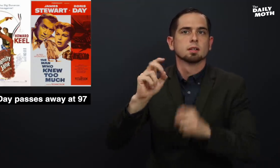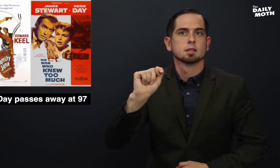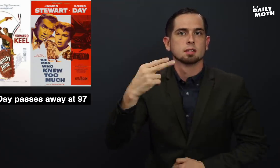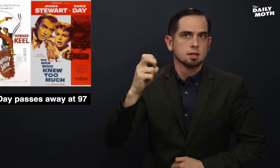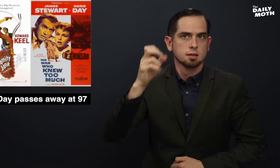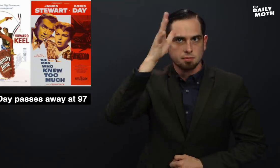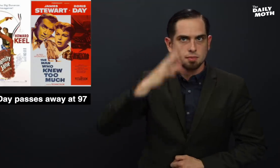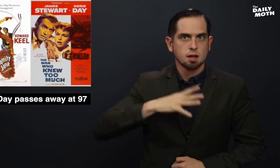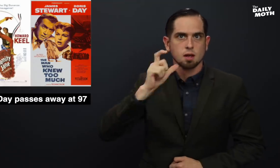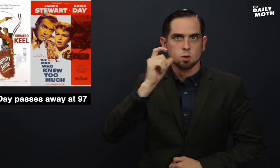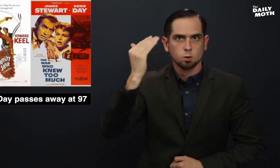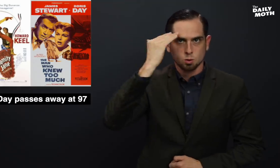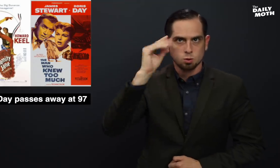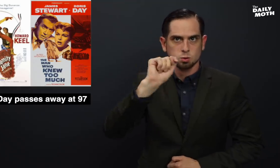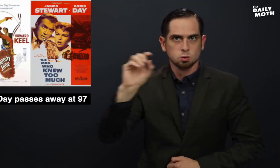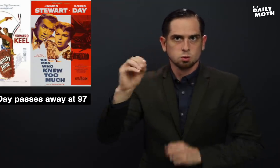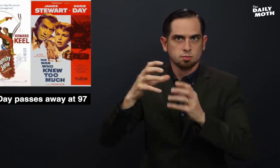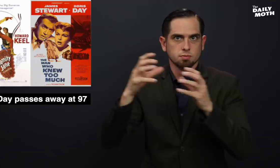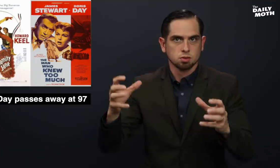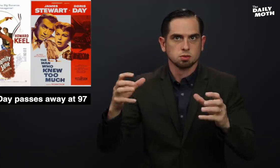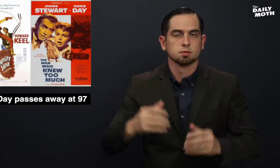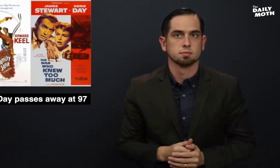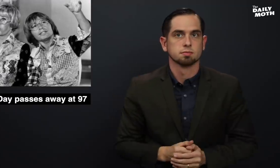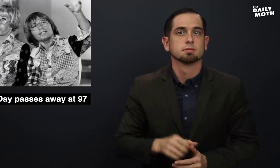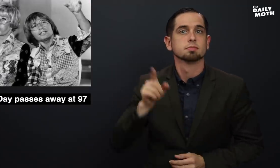"The Man Who Knew Too Much."